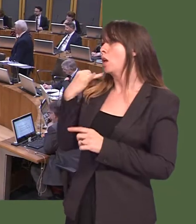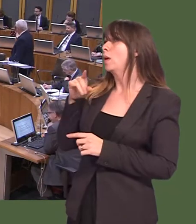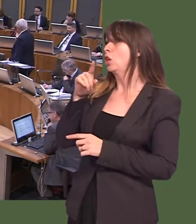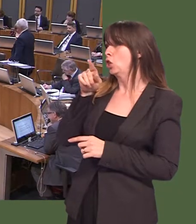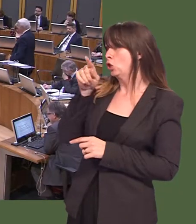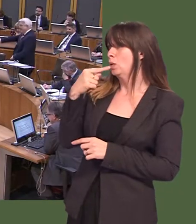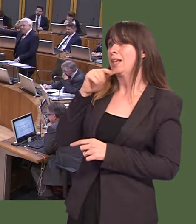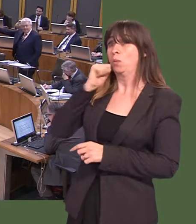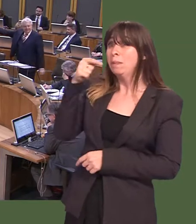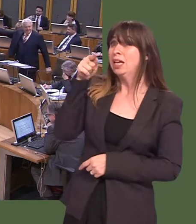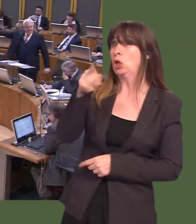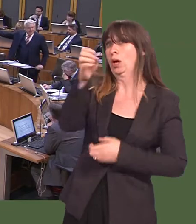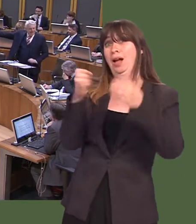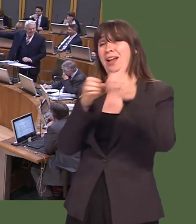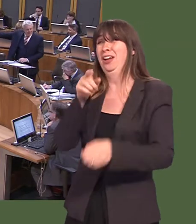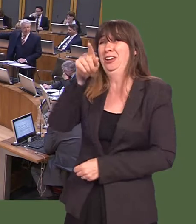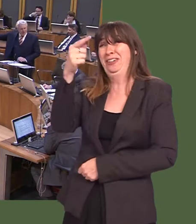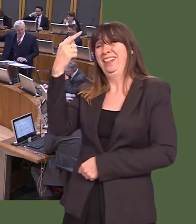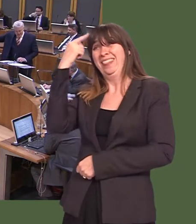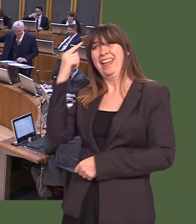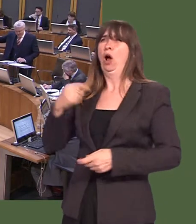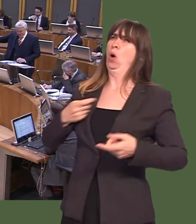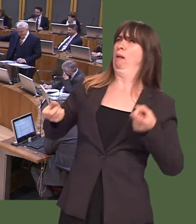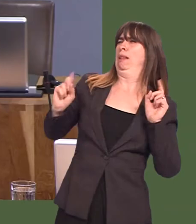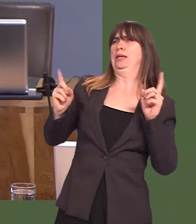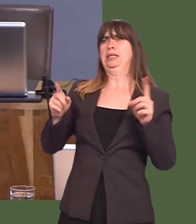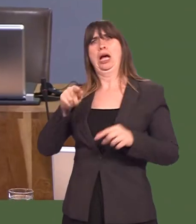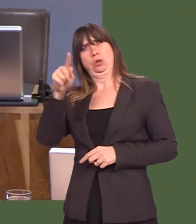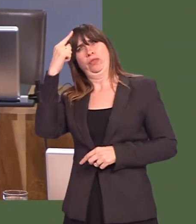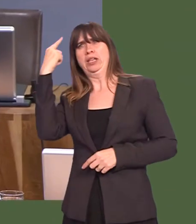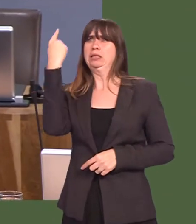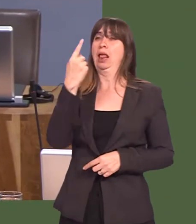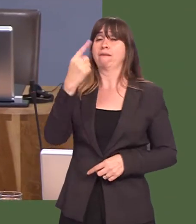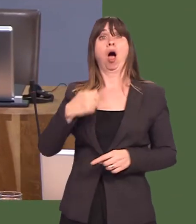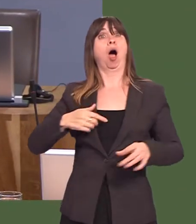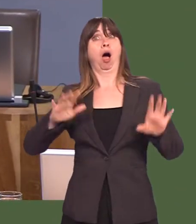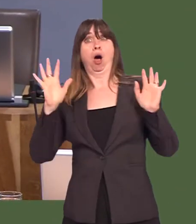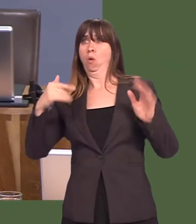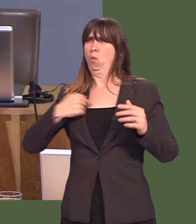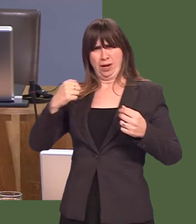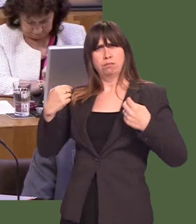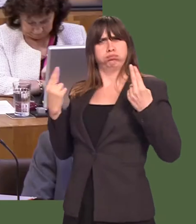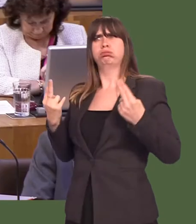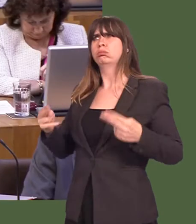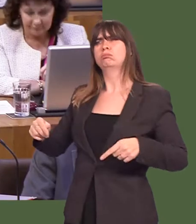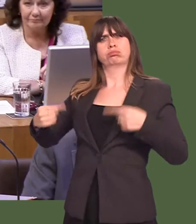Carwyn Jones: Well, according to last week, itís him. He was talking about the need for leadership, he was talking about himself. We will happily stand up for Wales.